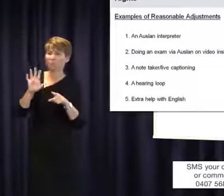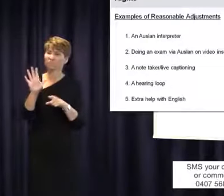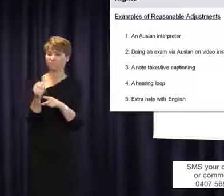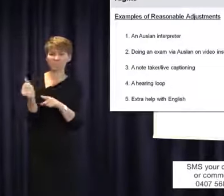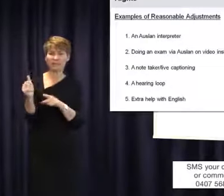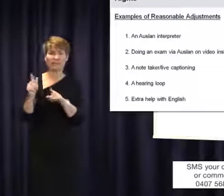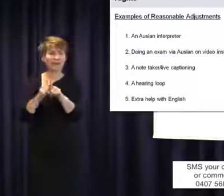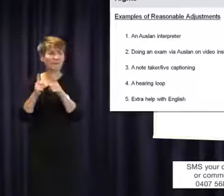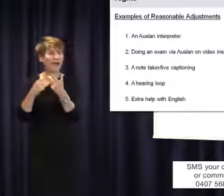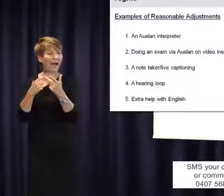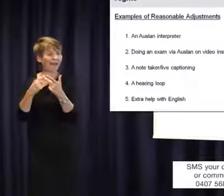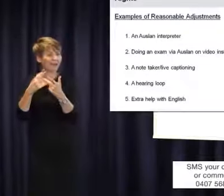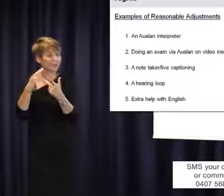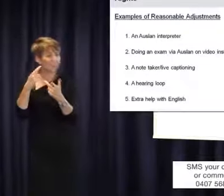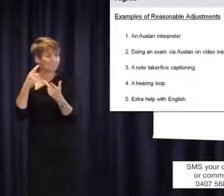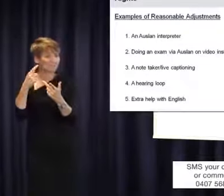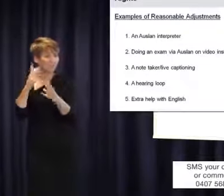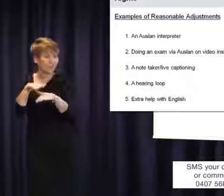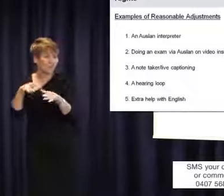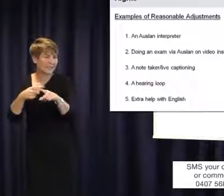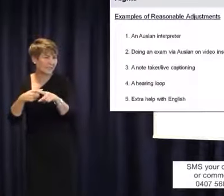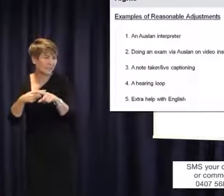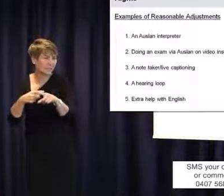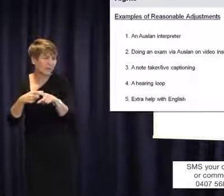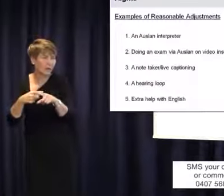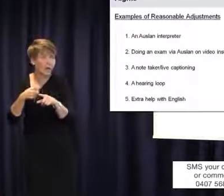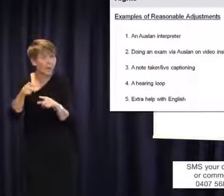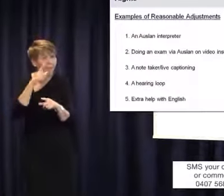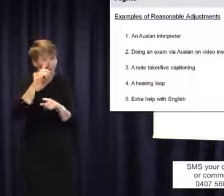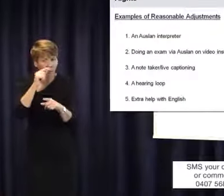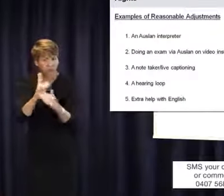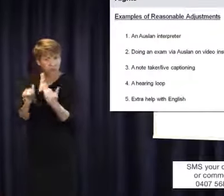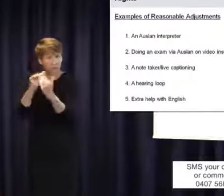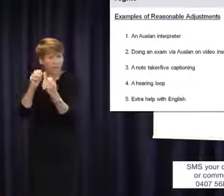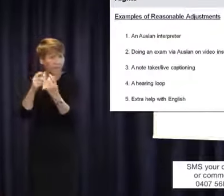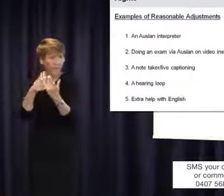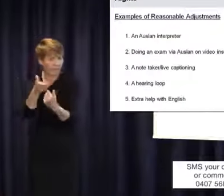people's English in the school, not that it shouldn't be able to be. So they may want